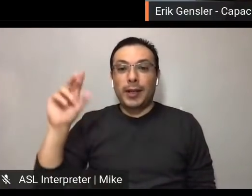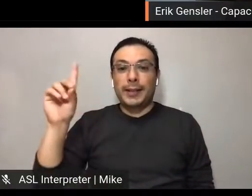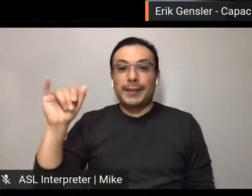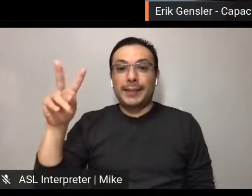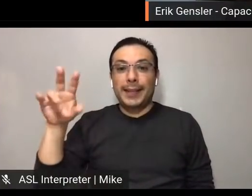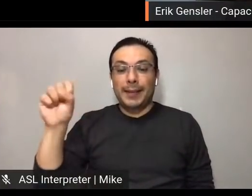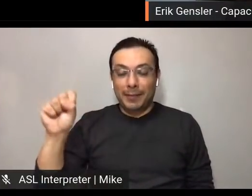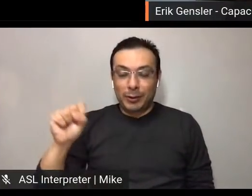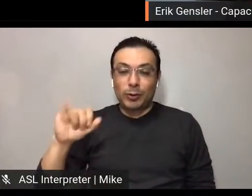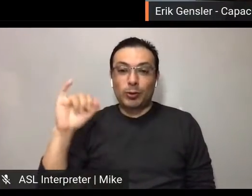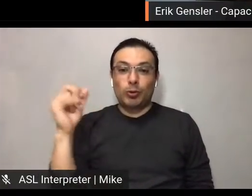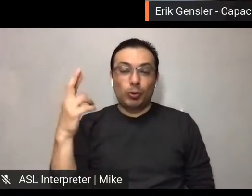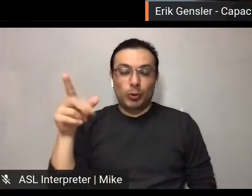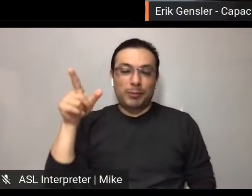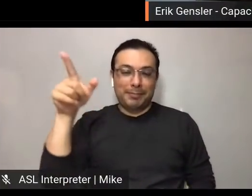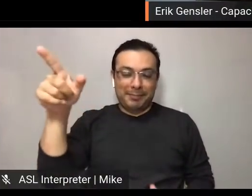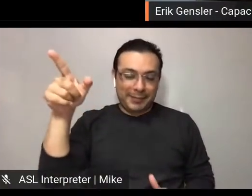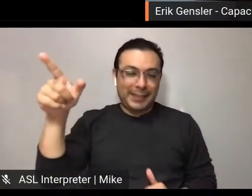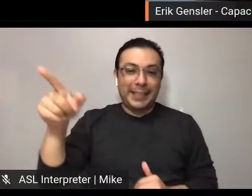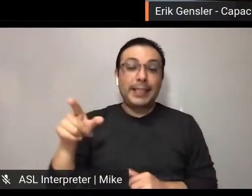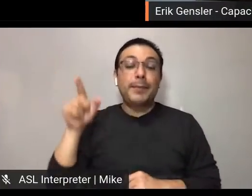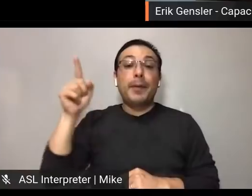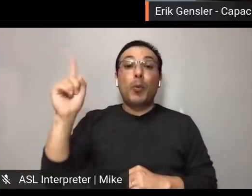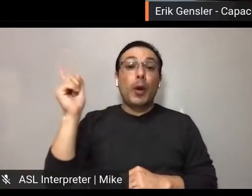and content manager at First Stage, which is a children's theatre